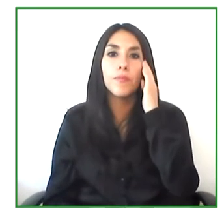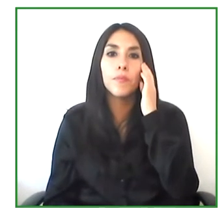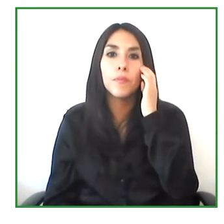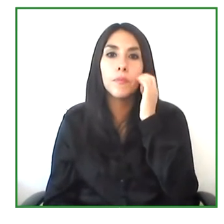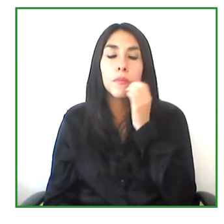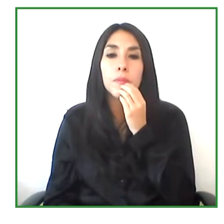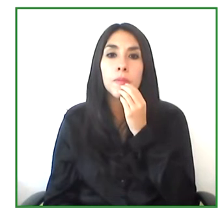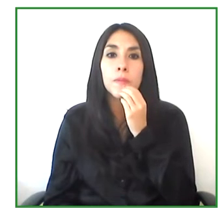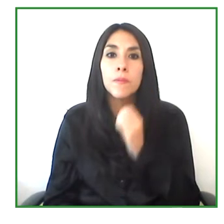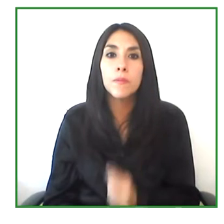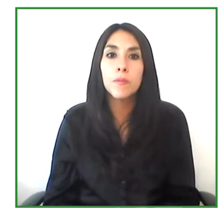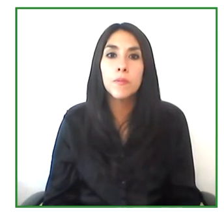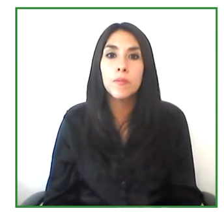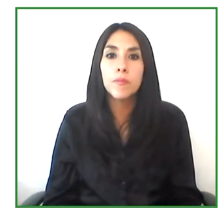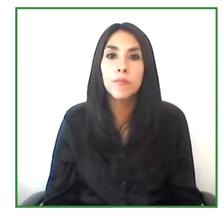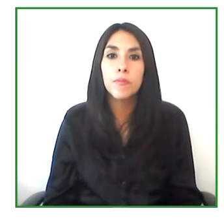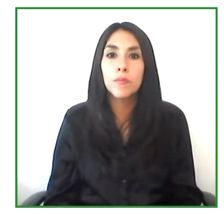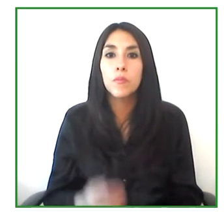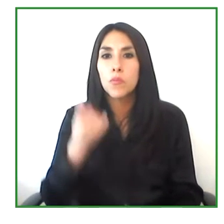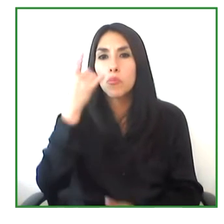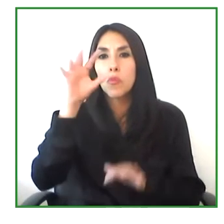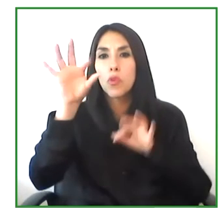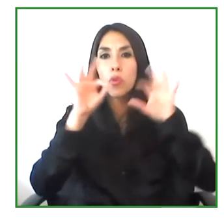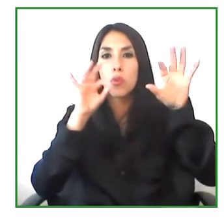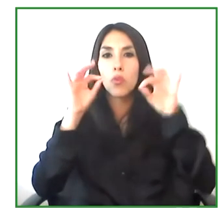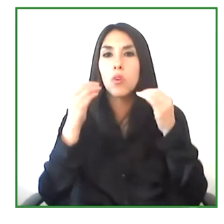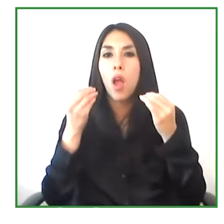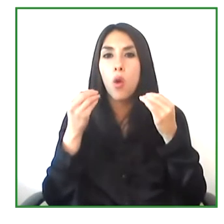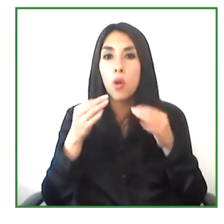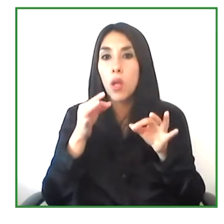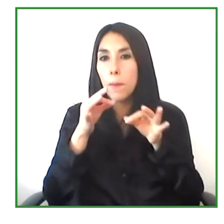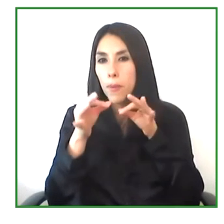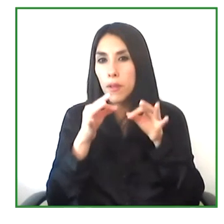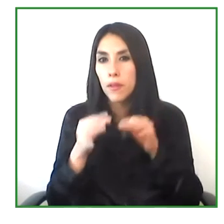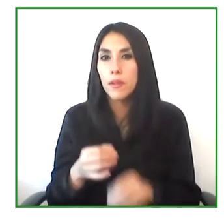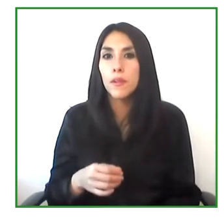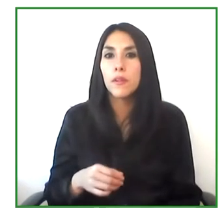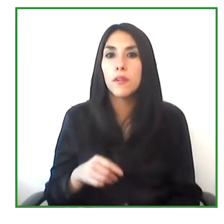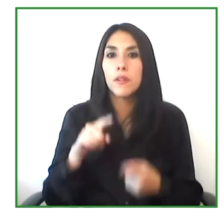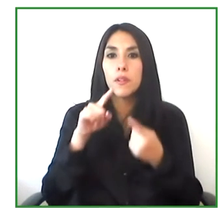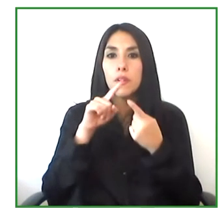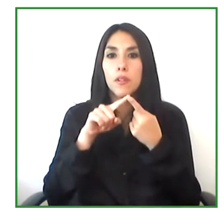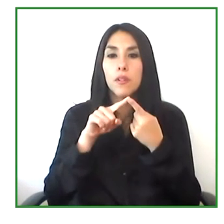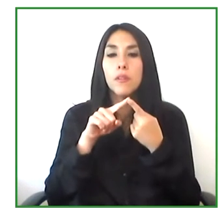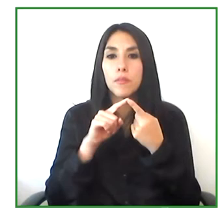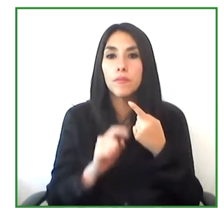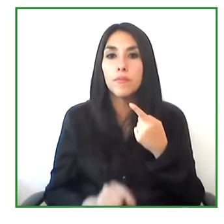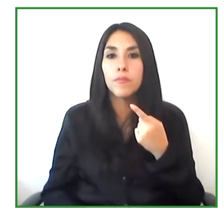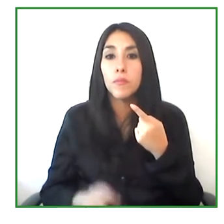They really refer to everything to do with recruitment. So the number of candidates that